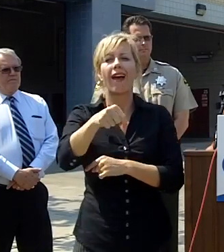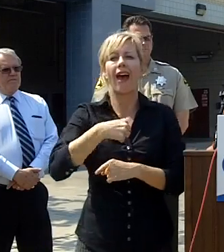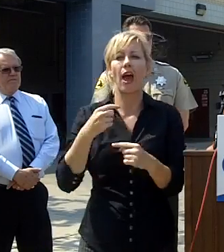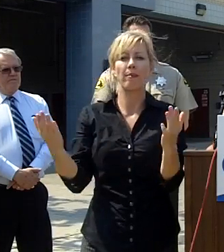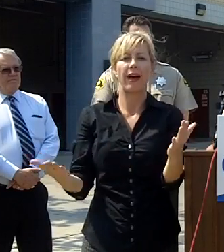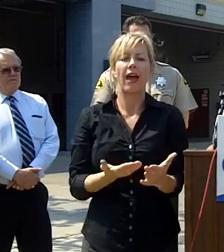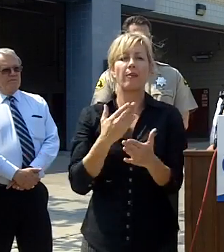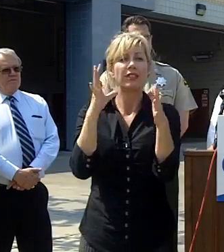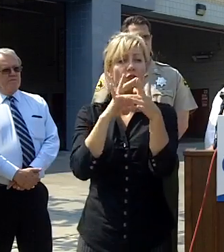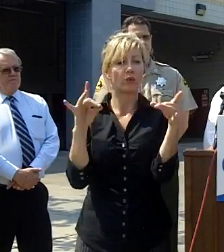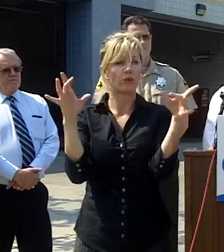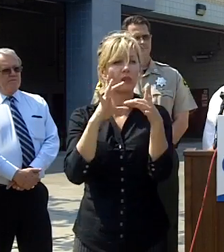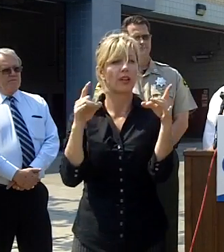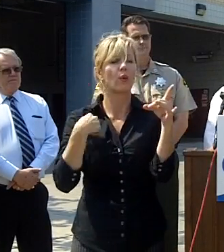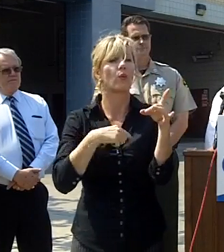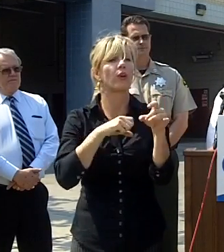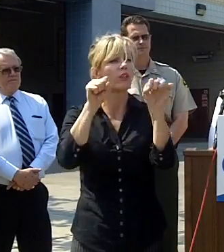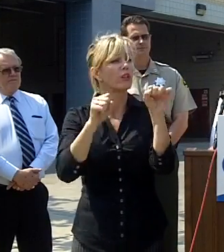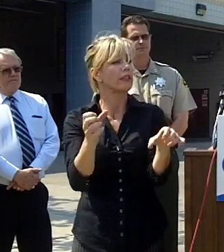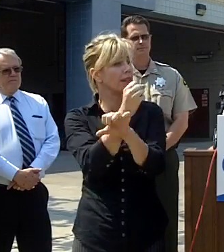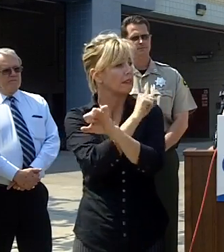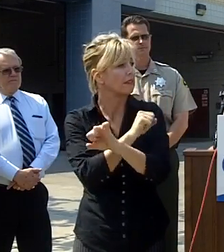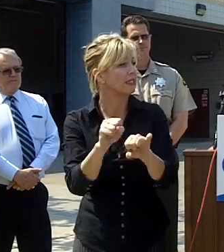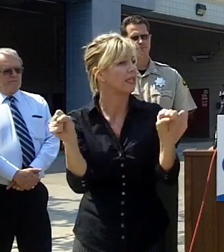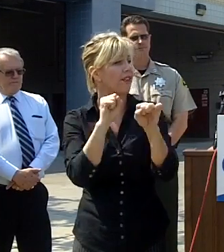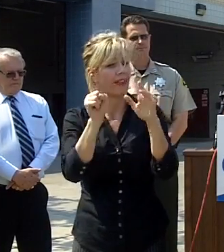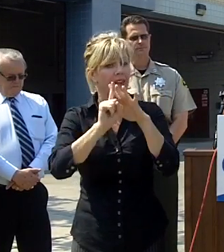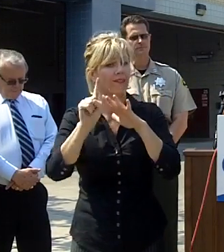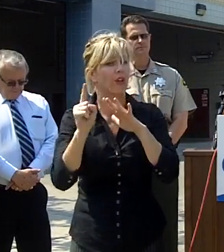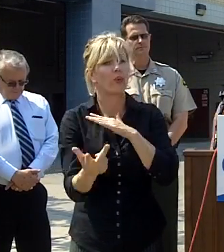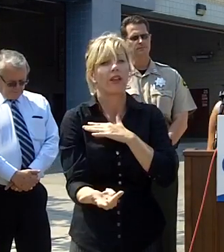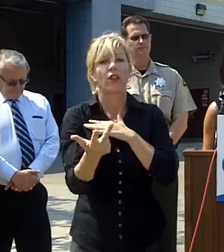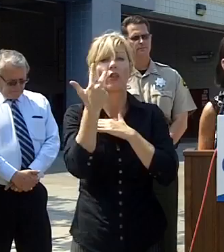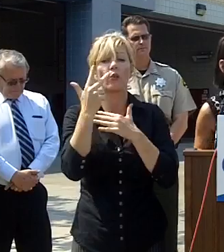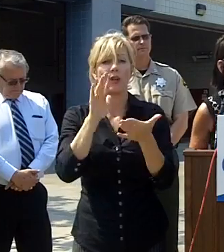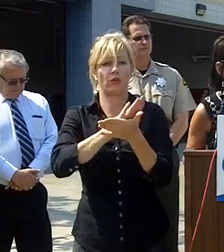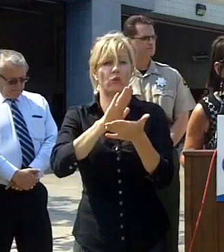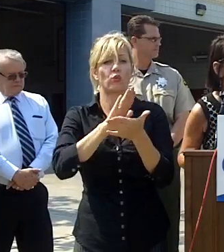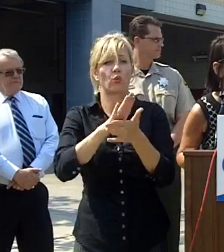that we were able to safely evacuate three of our schools that were in the path of the